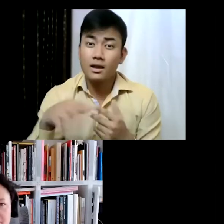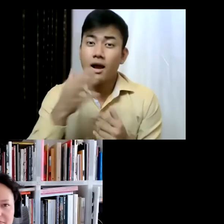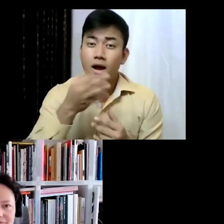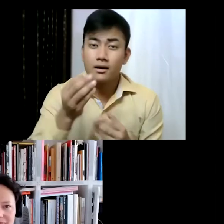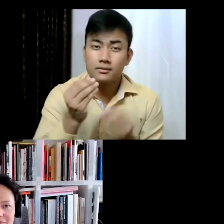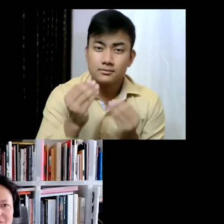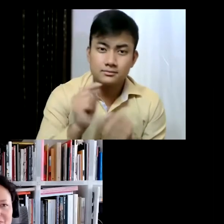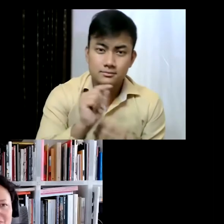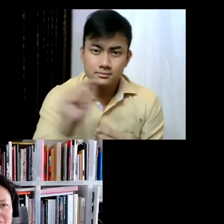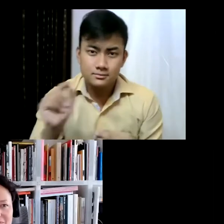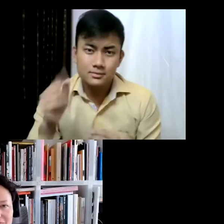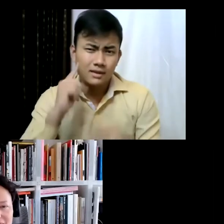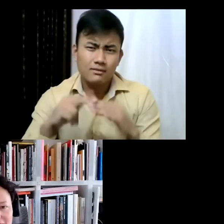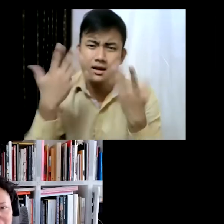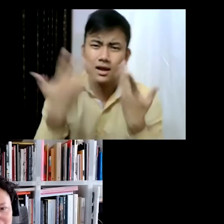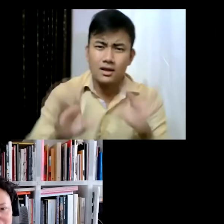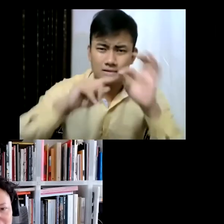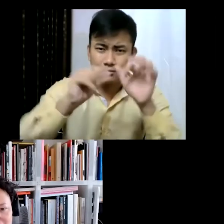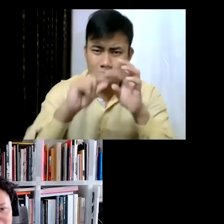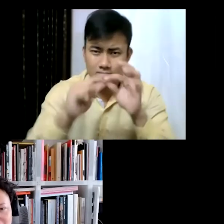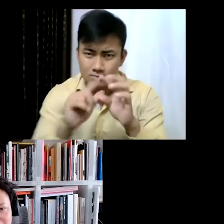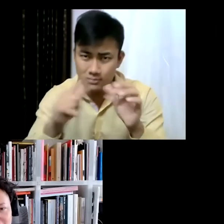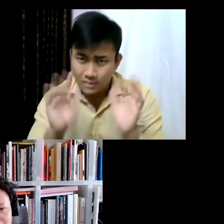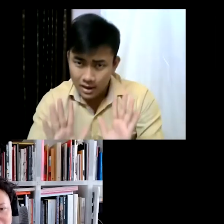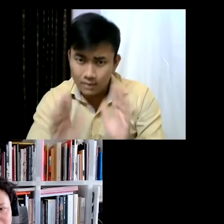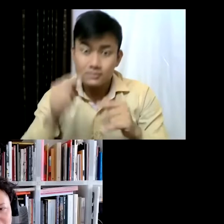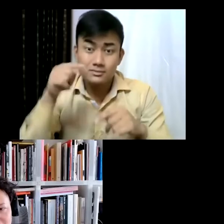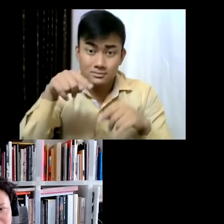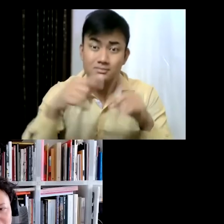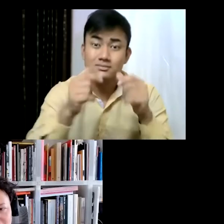questions on the Q&A tab at the bottom of your screen, and in the last 10 minutes we'll take